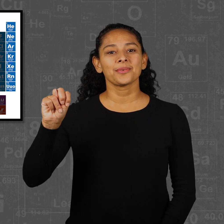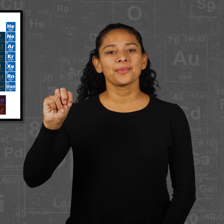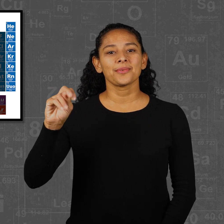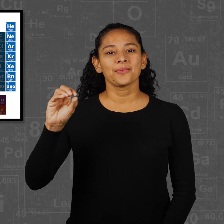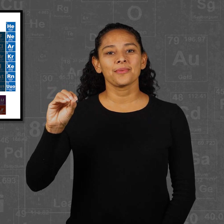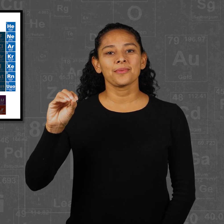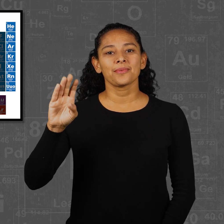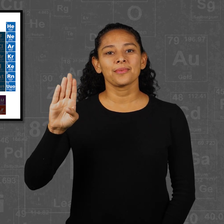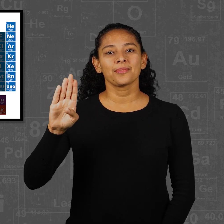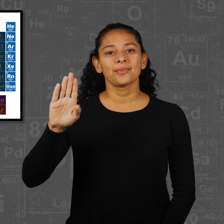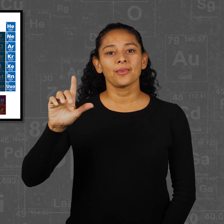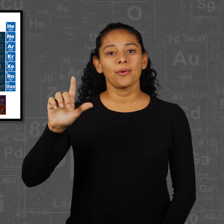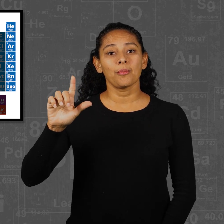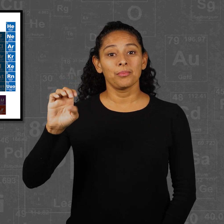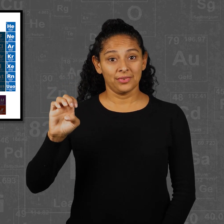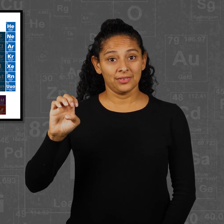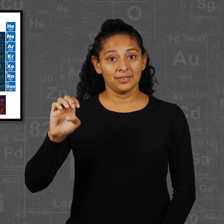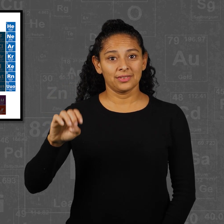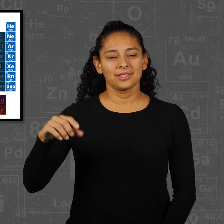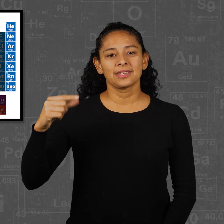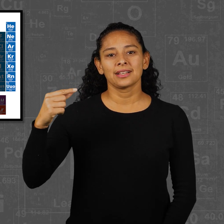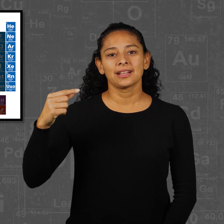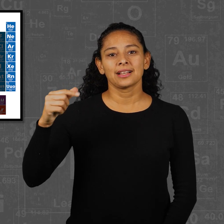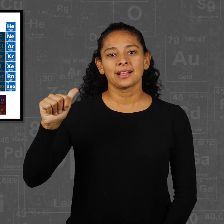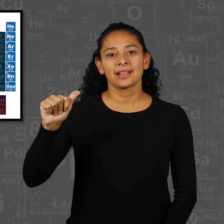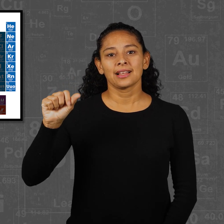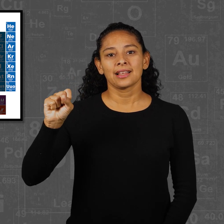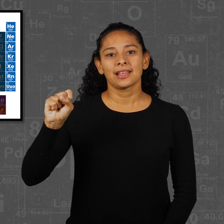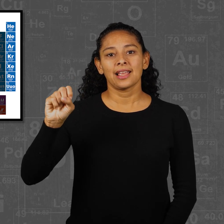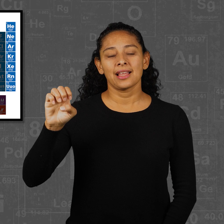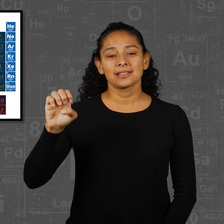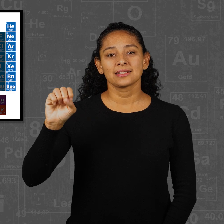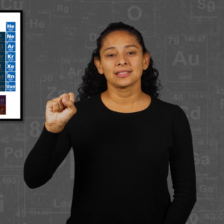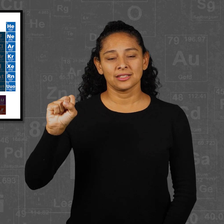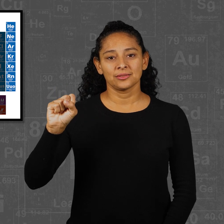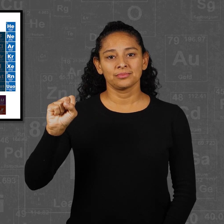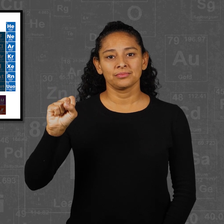N-O-B-L-E G-A-S-E-S